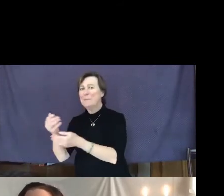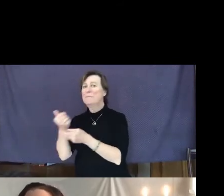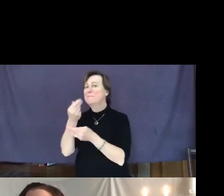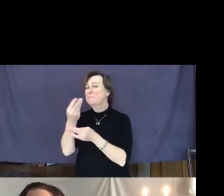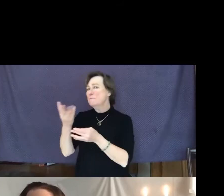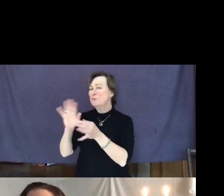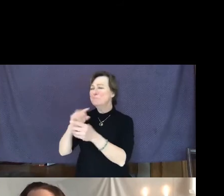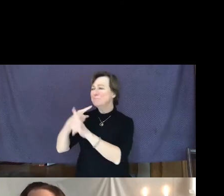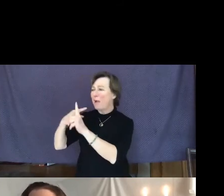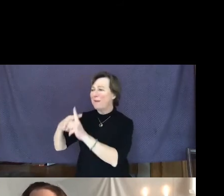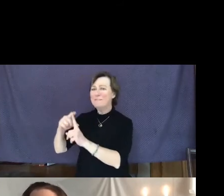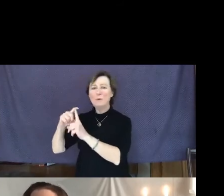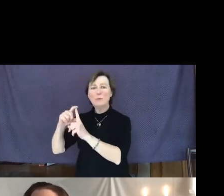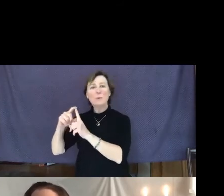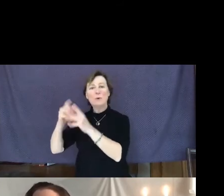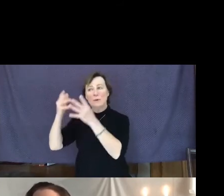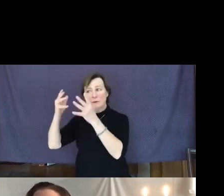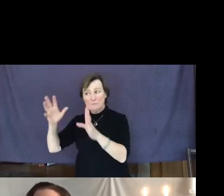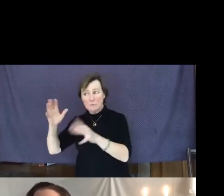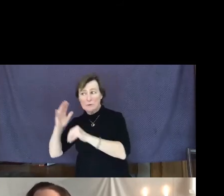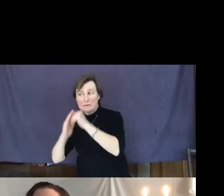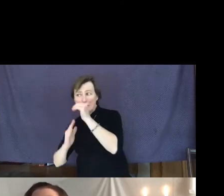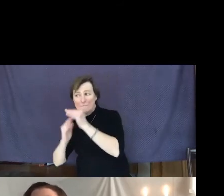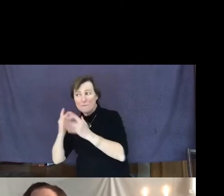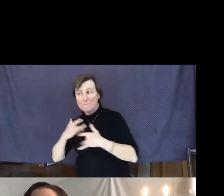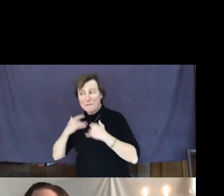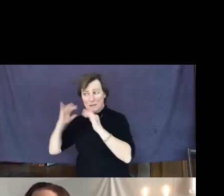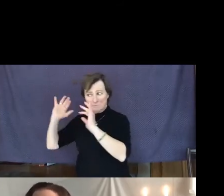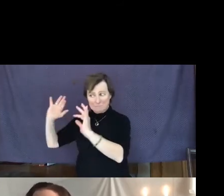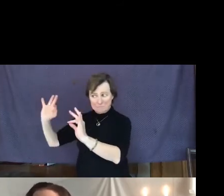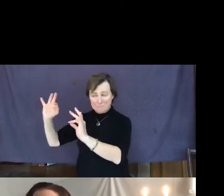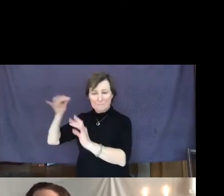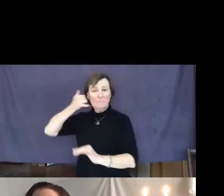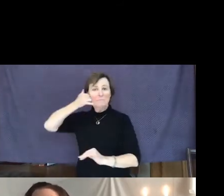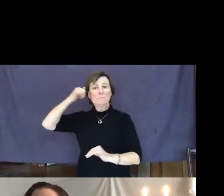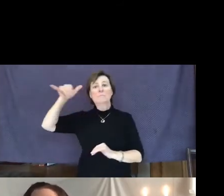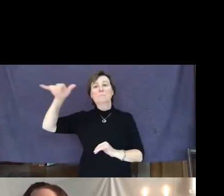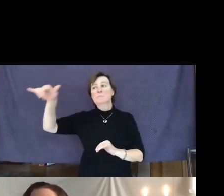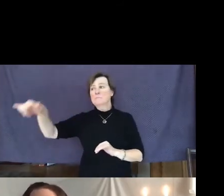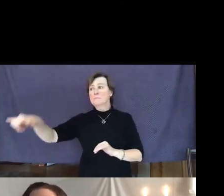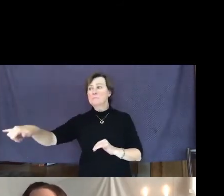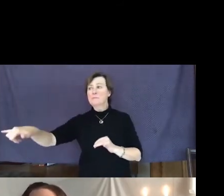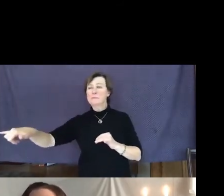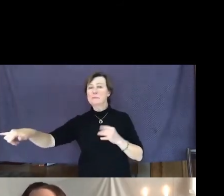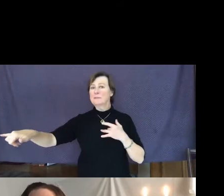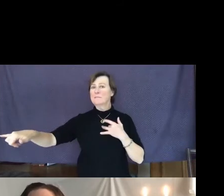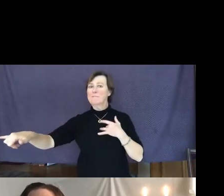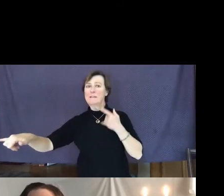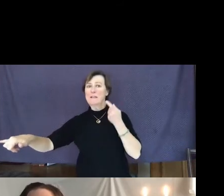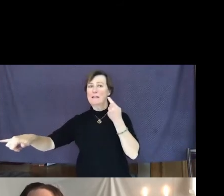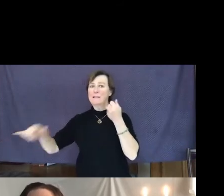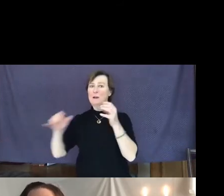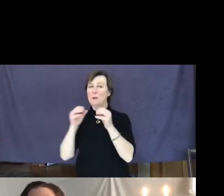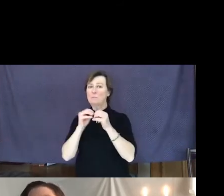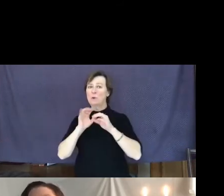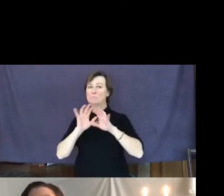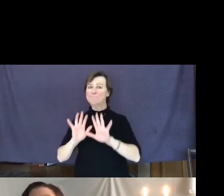and a little comfort's been shared, we put down the phone and feel a little more at home with ourselves.